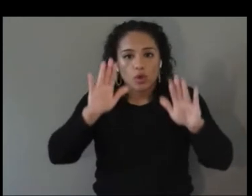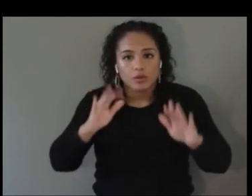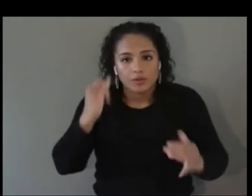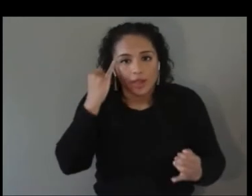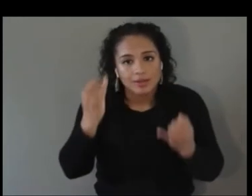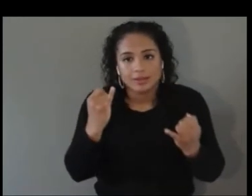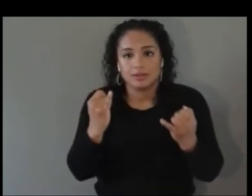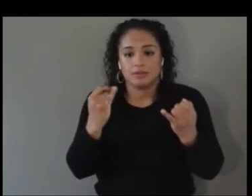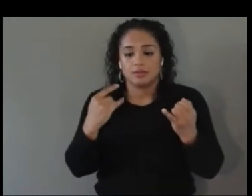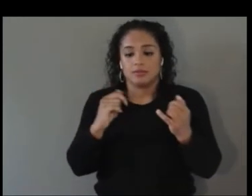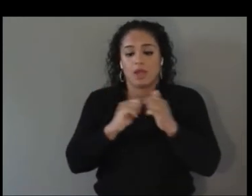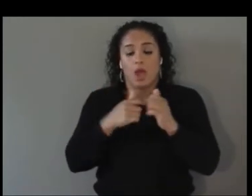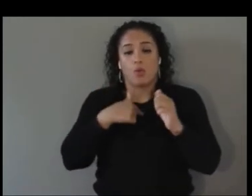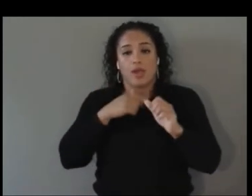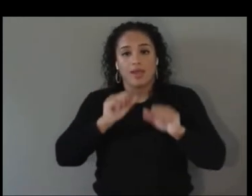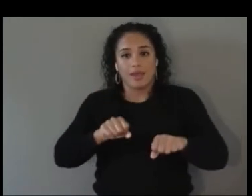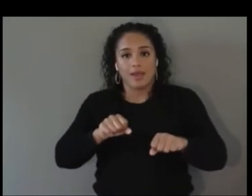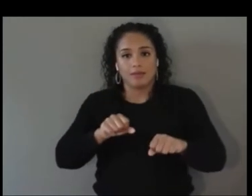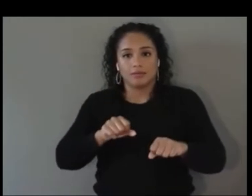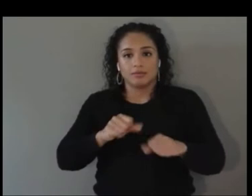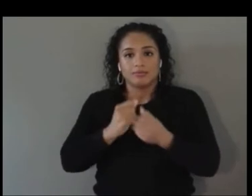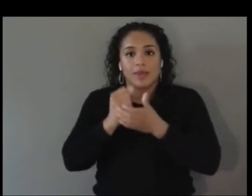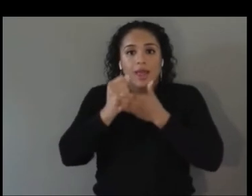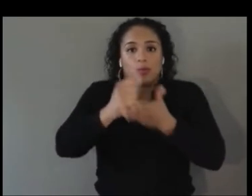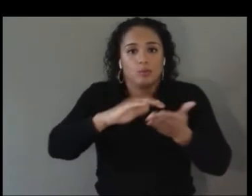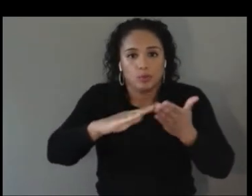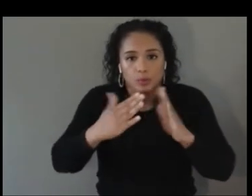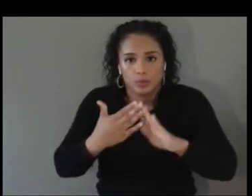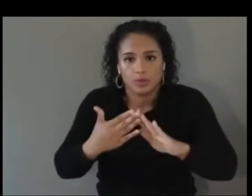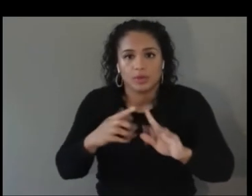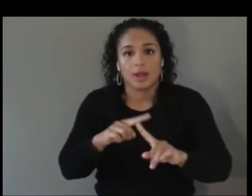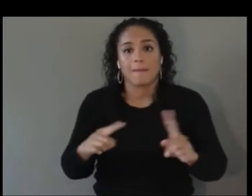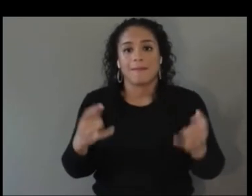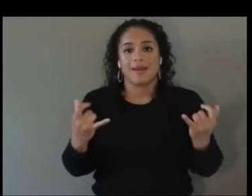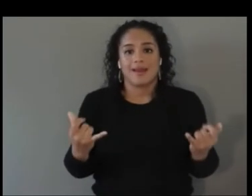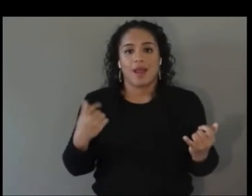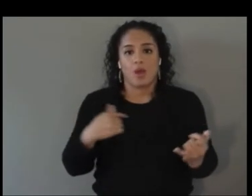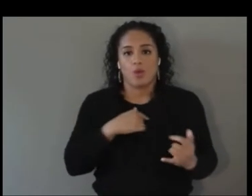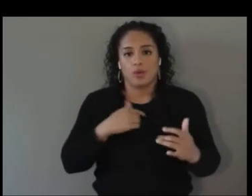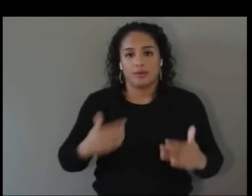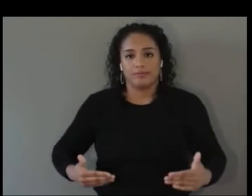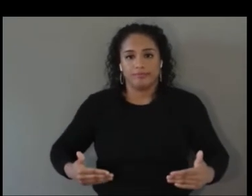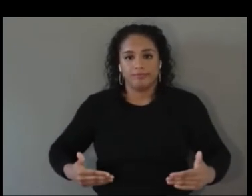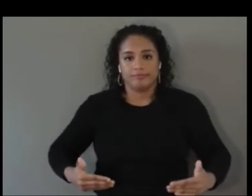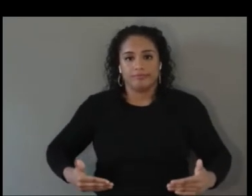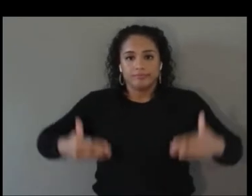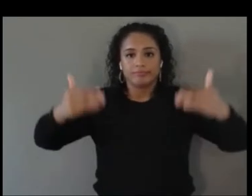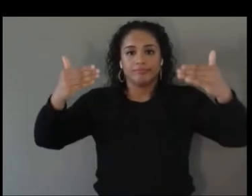but many of us have these walls now that are so, almost insurmountable, saying how do we pay for the right